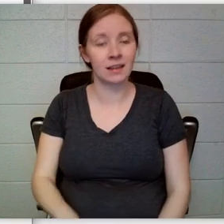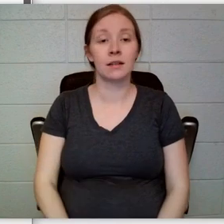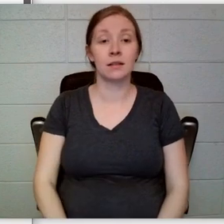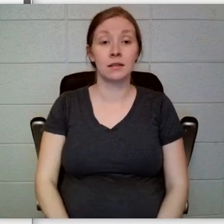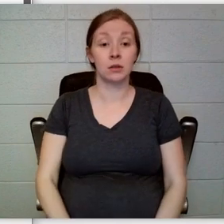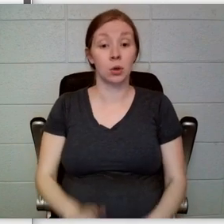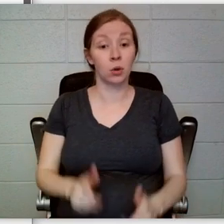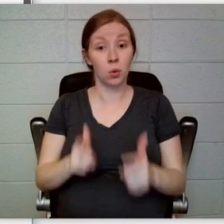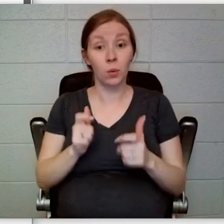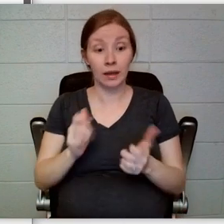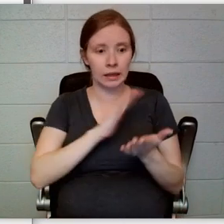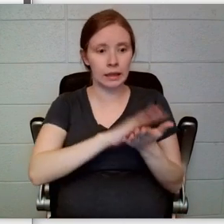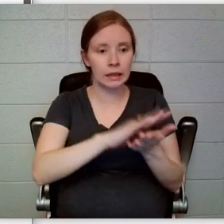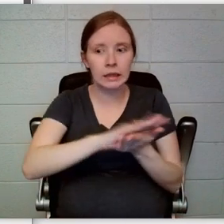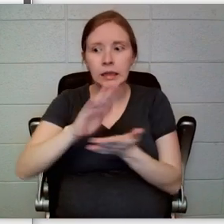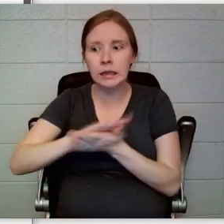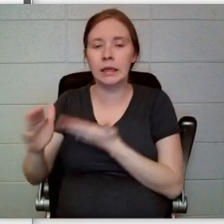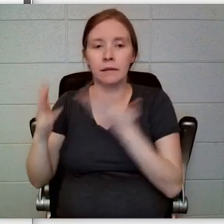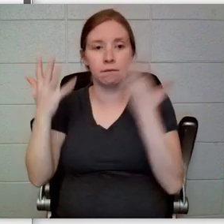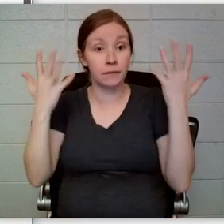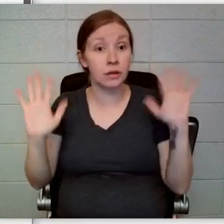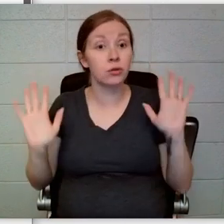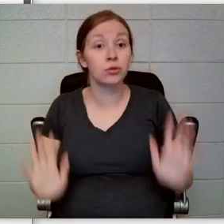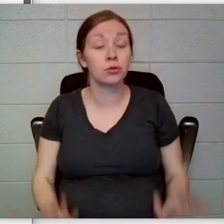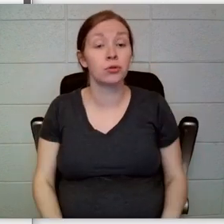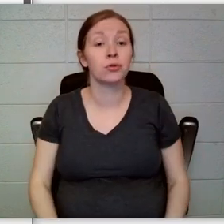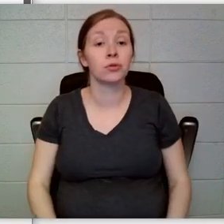oatmeal bowls in the kitchen cupboards, which watched themwith